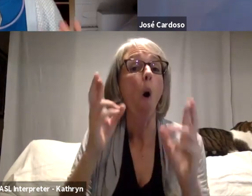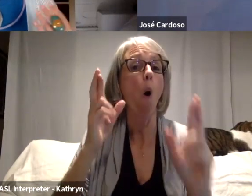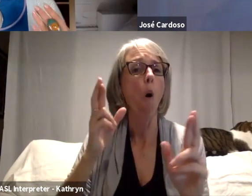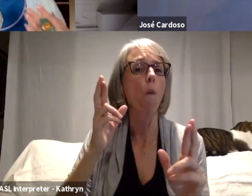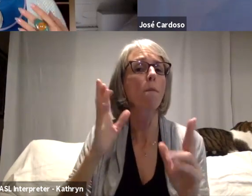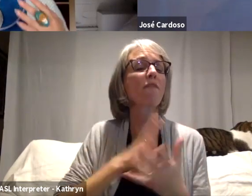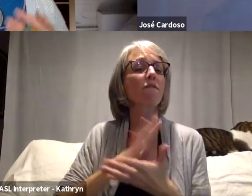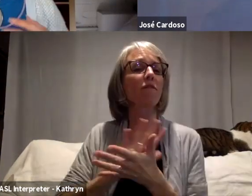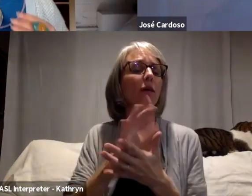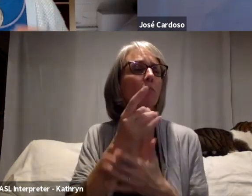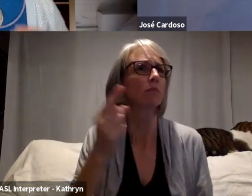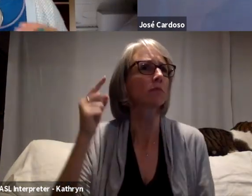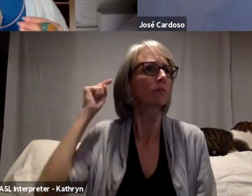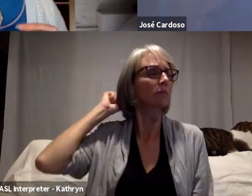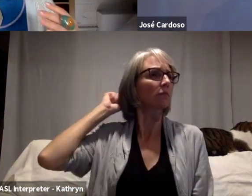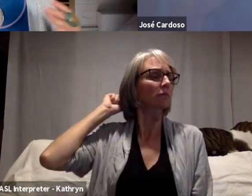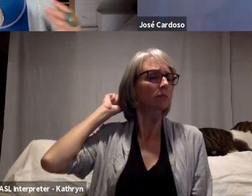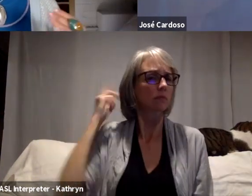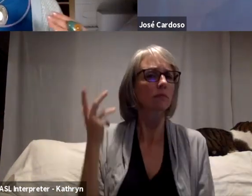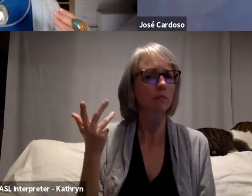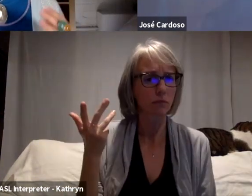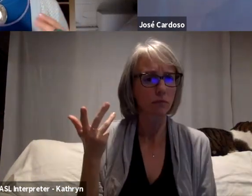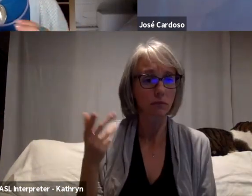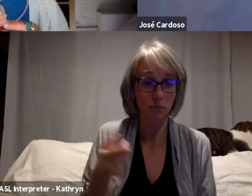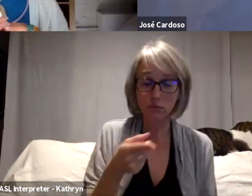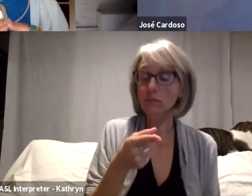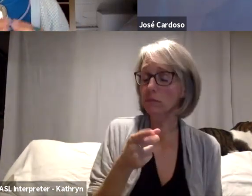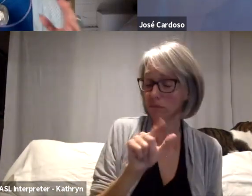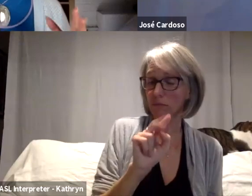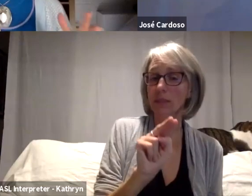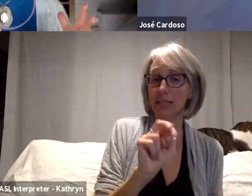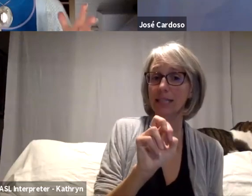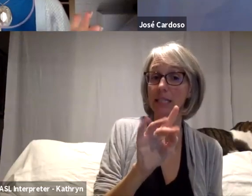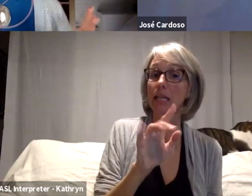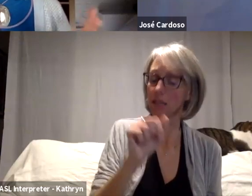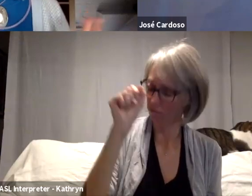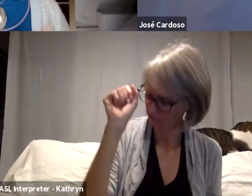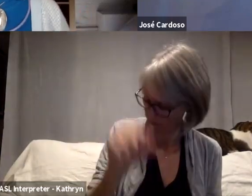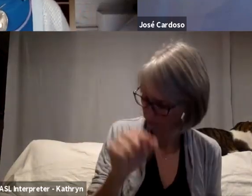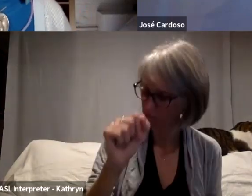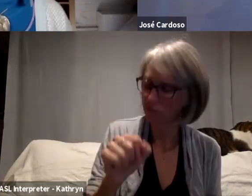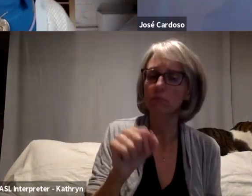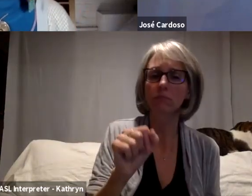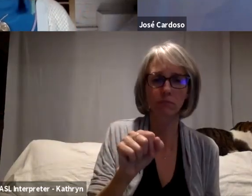interpret a deep respect, even though even in the way describing the relationship that you, sorry, how do you pronounce it?